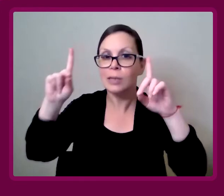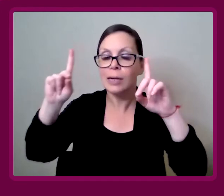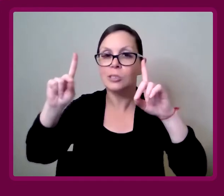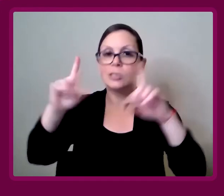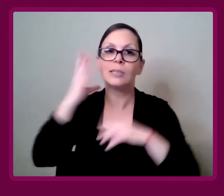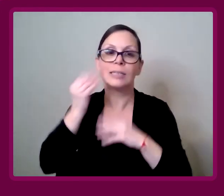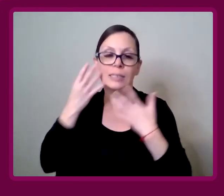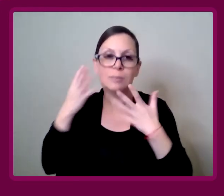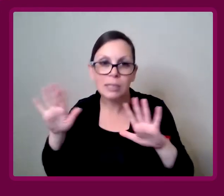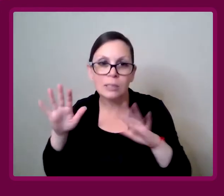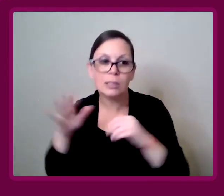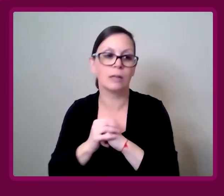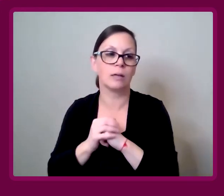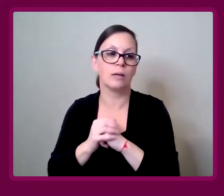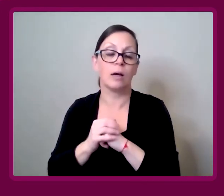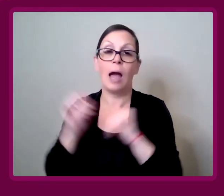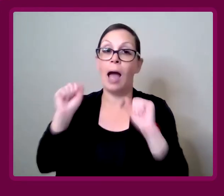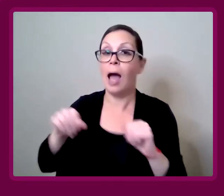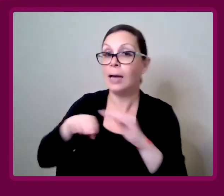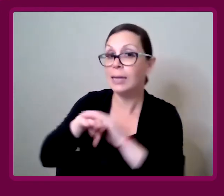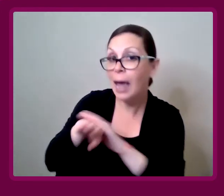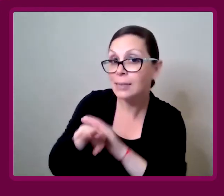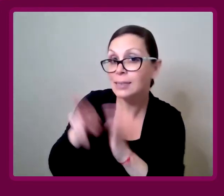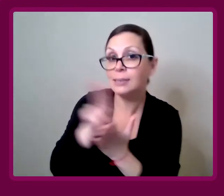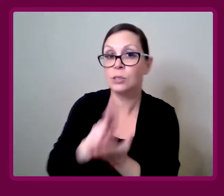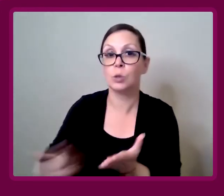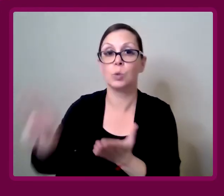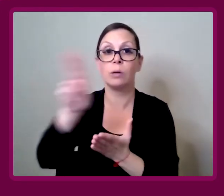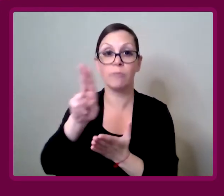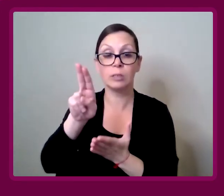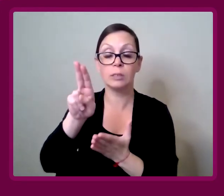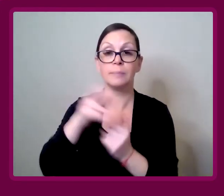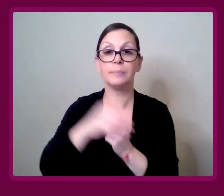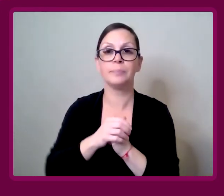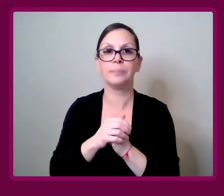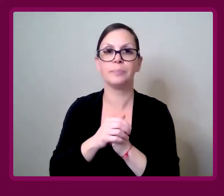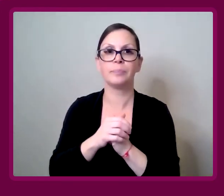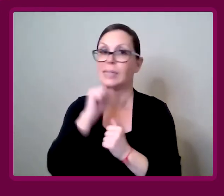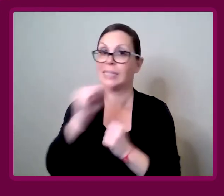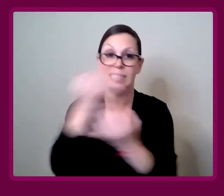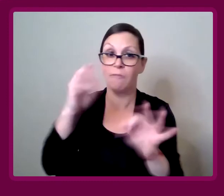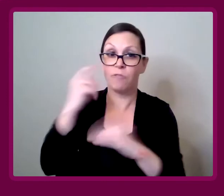Maintenance bursaries, that meant I've been able to access university.